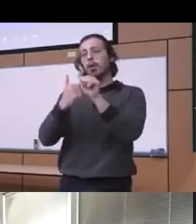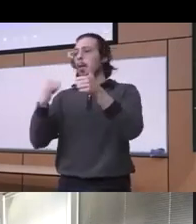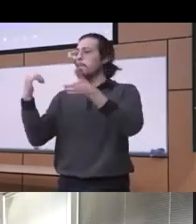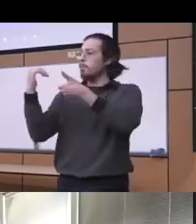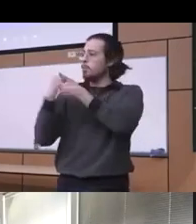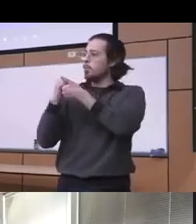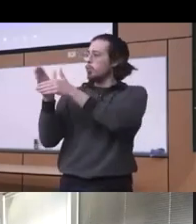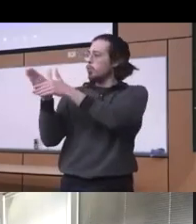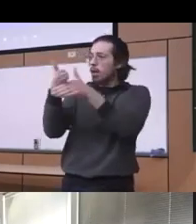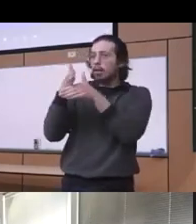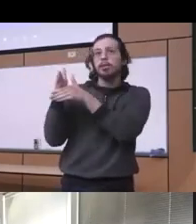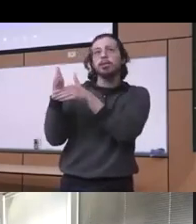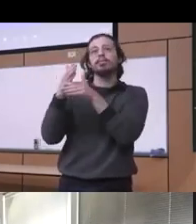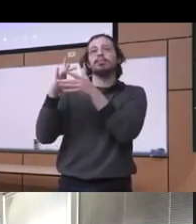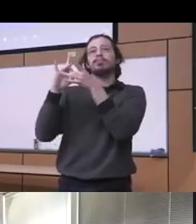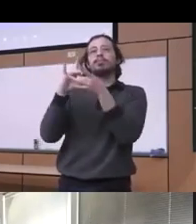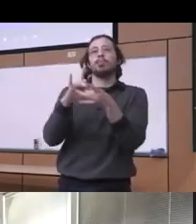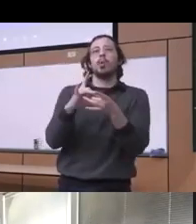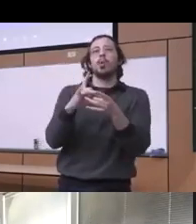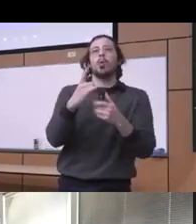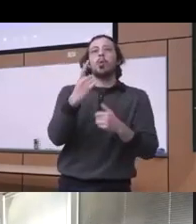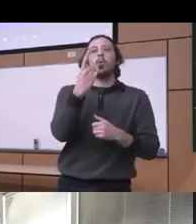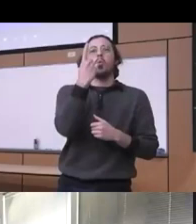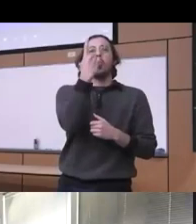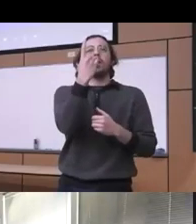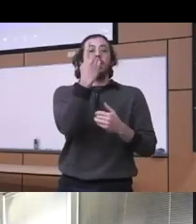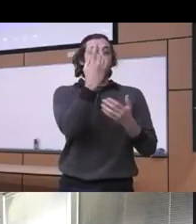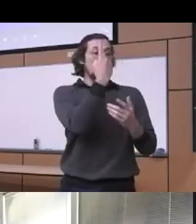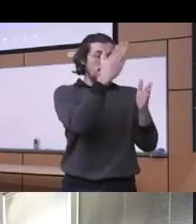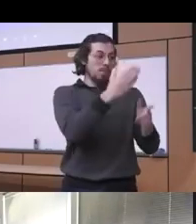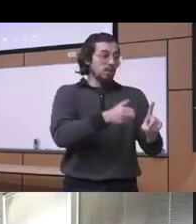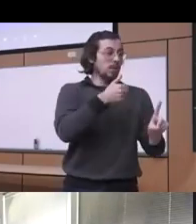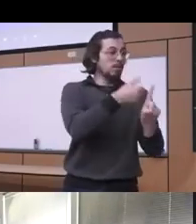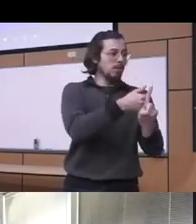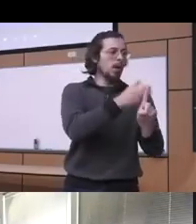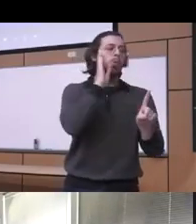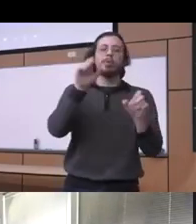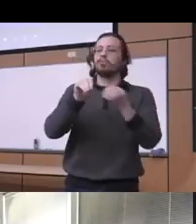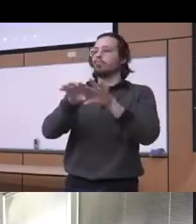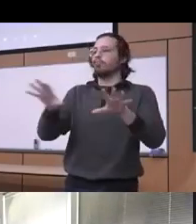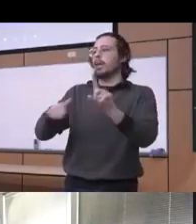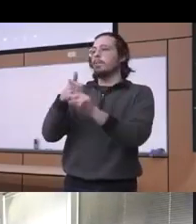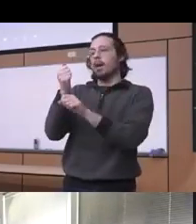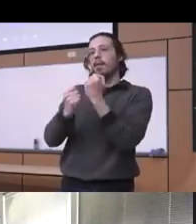single government of Destiny whatever affects one directly affect us or interact thank you